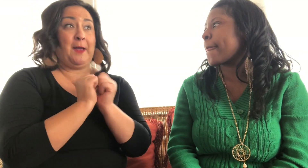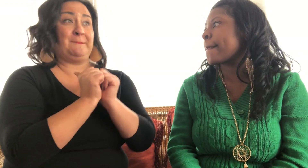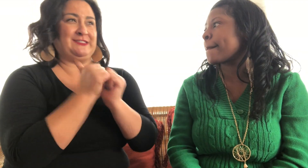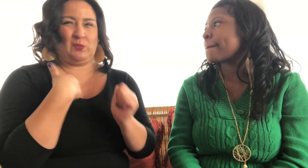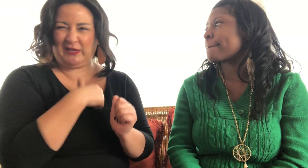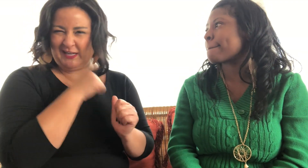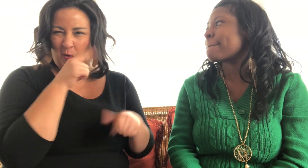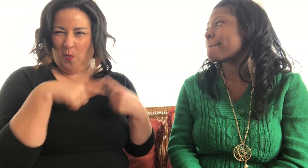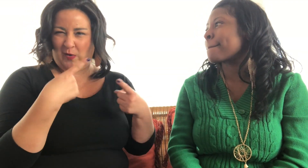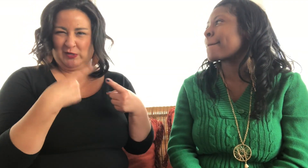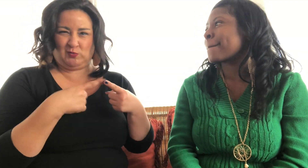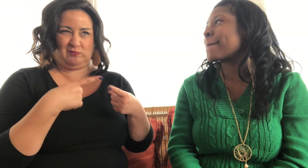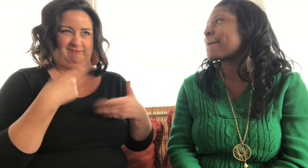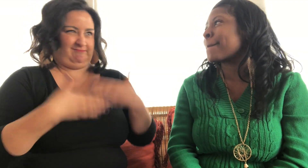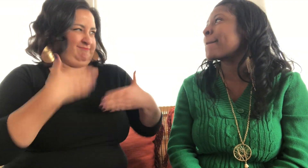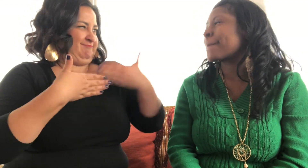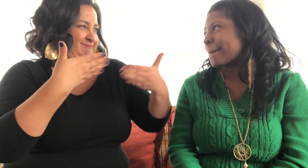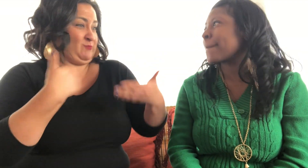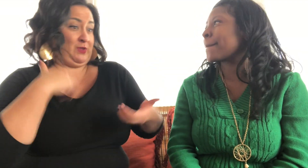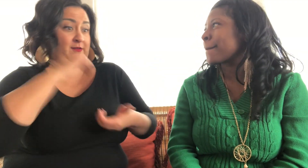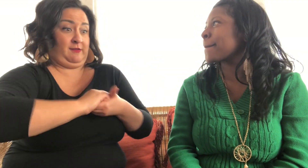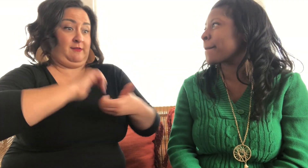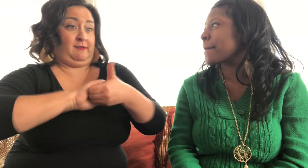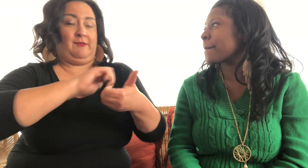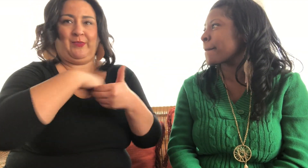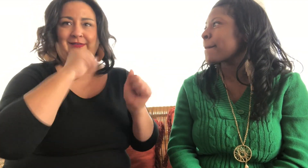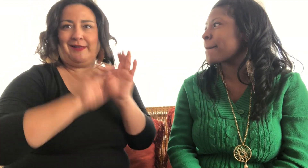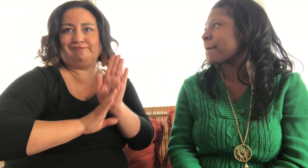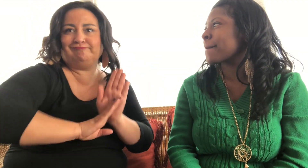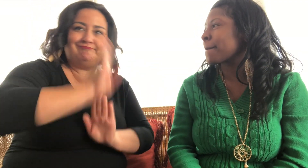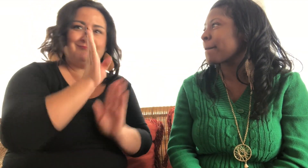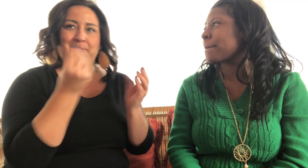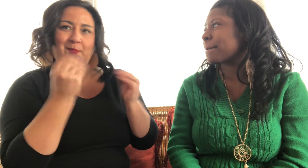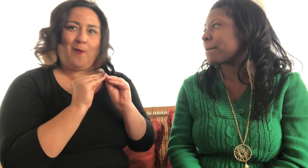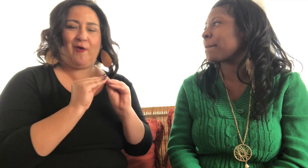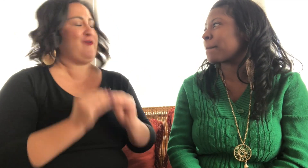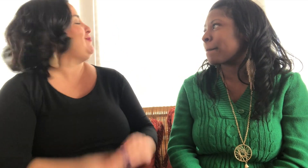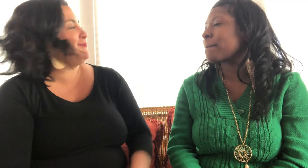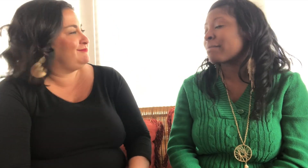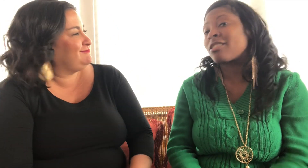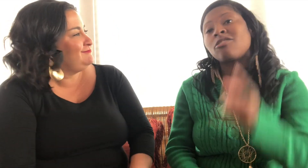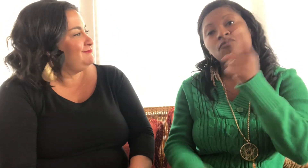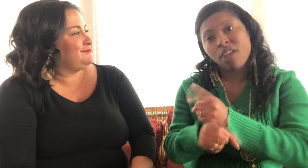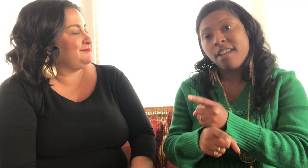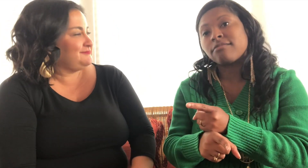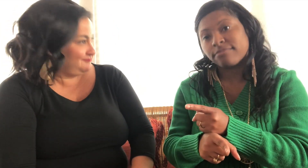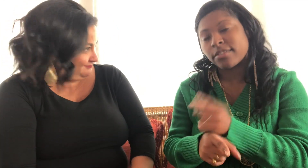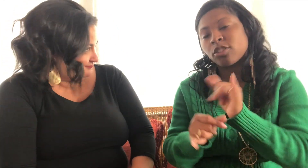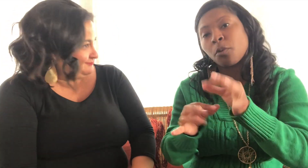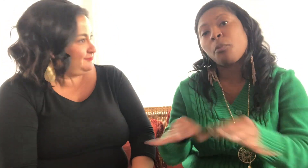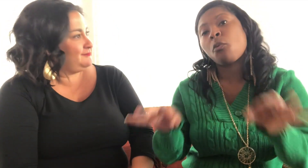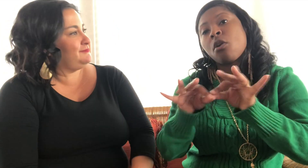If we compete, we aren't moving forward together. We can form an alliance to rise more. Right.